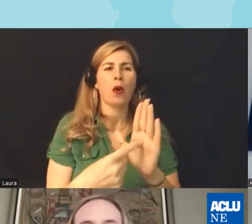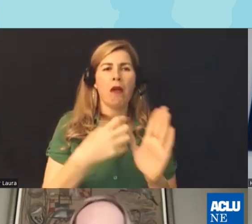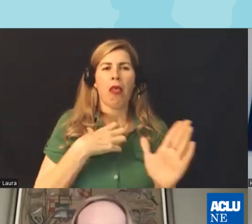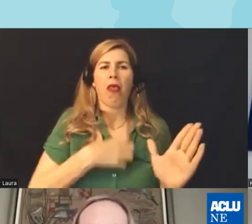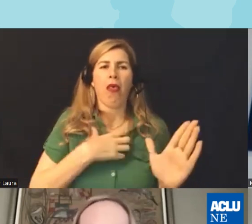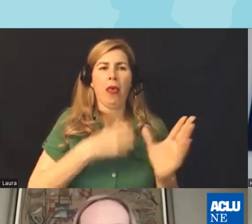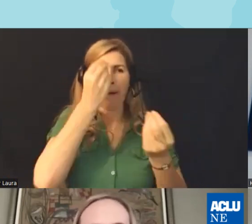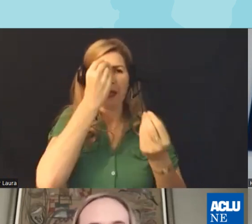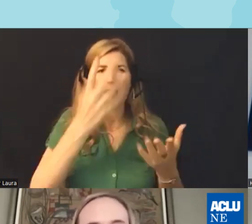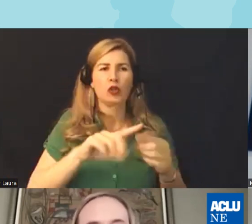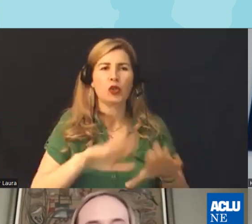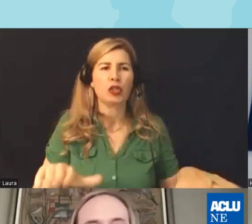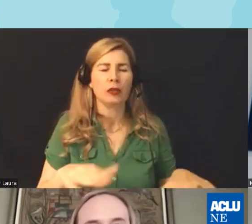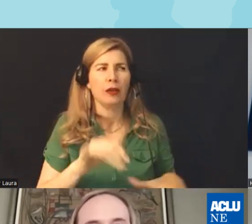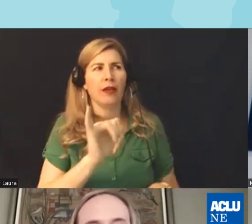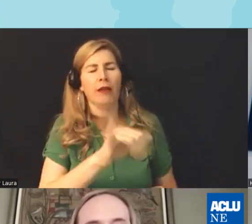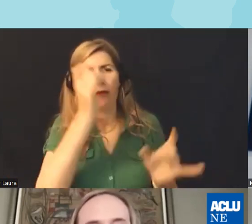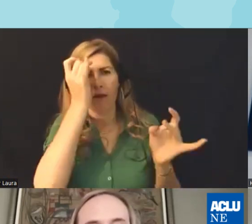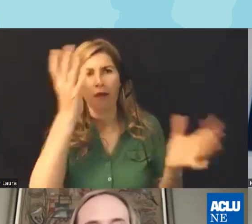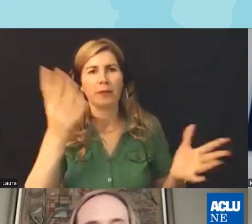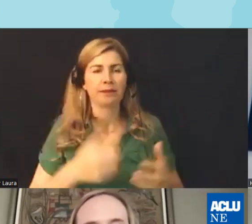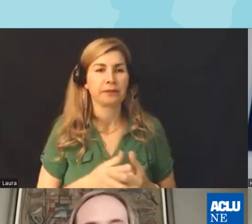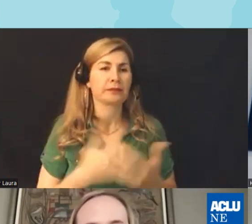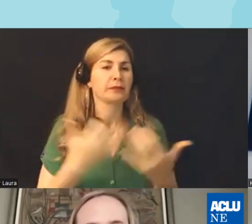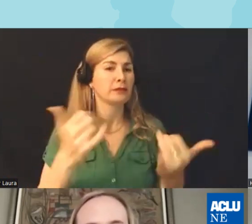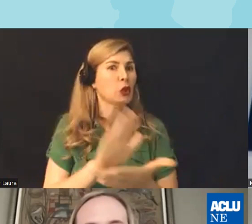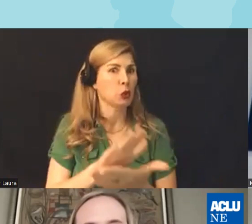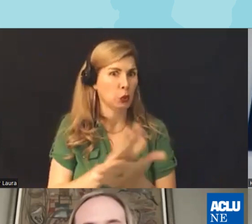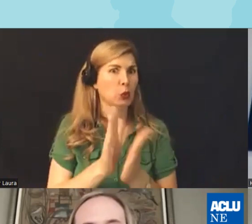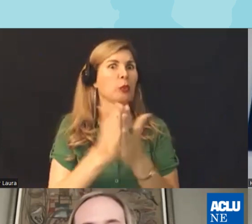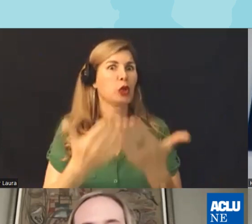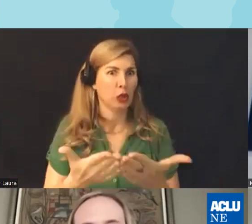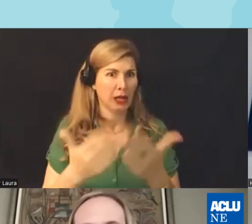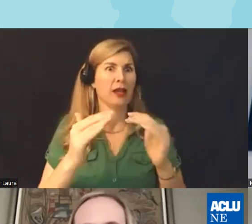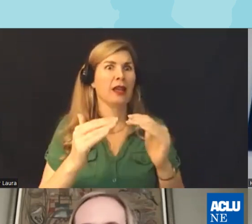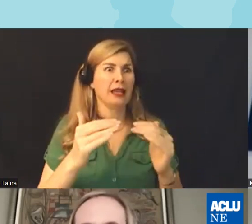minors we are seeing things at the scoreboard level that would ban things like pride flags